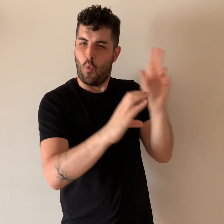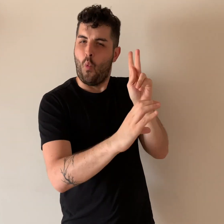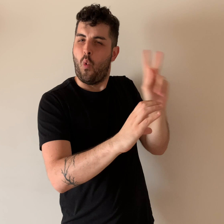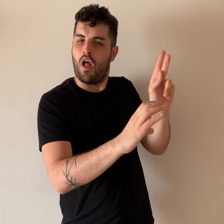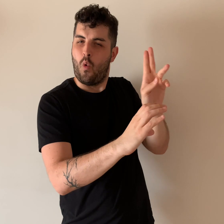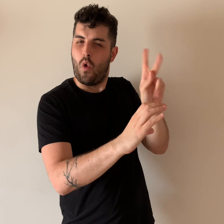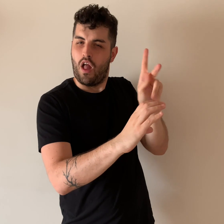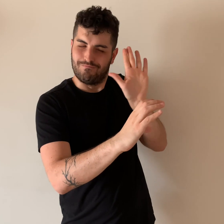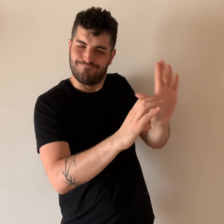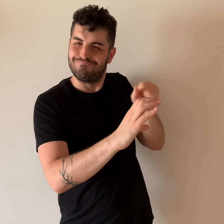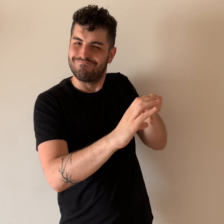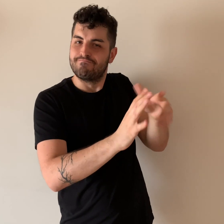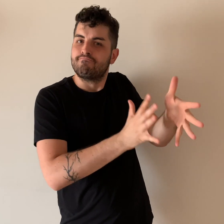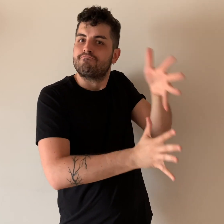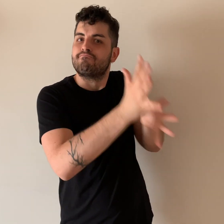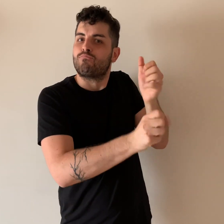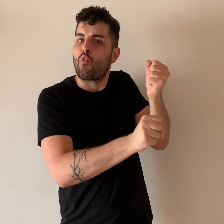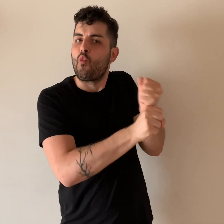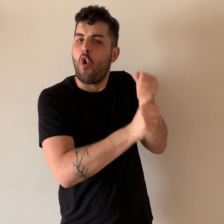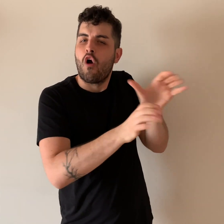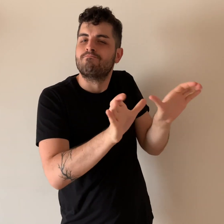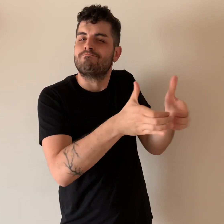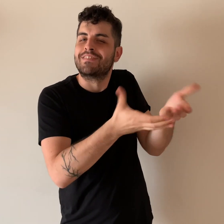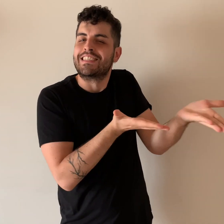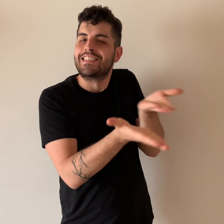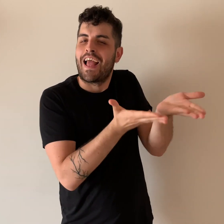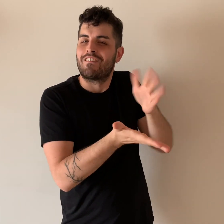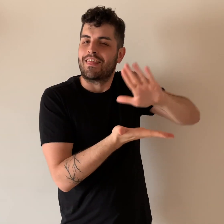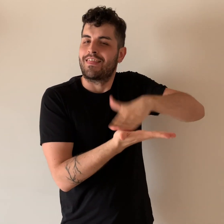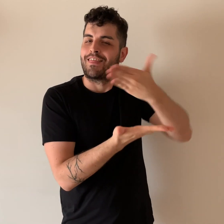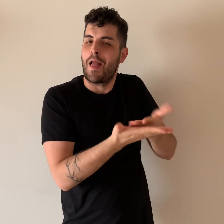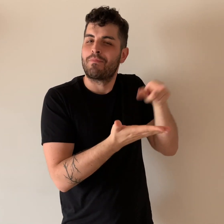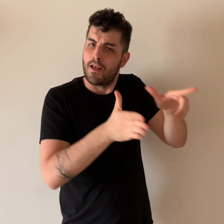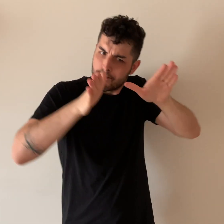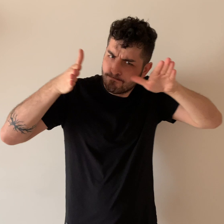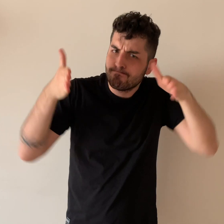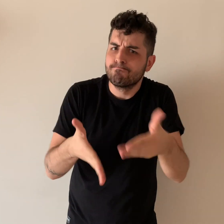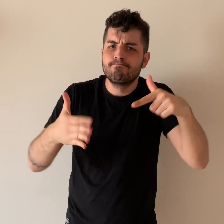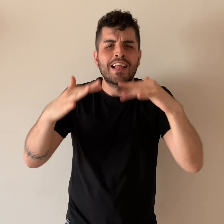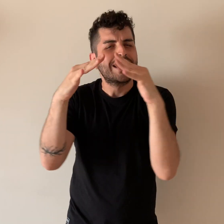Rails’ diversity and inclusion department to provide t